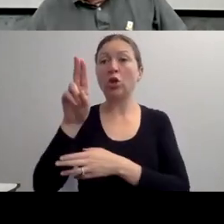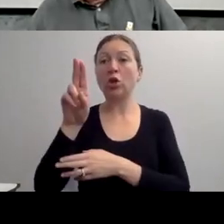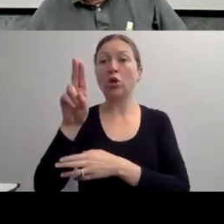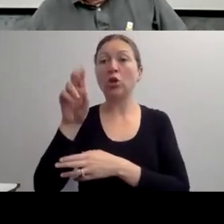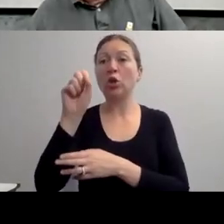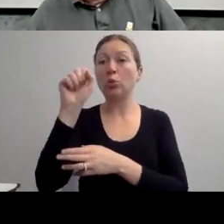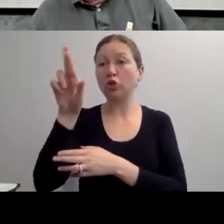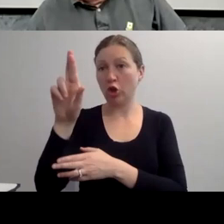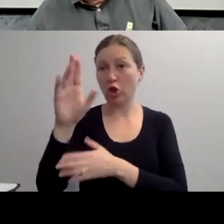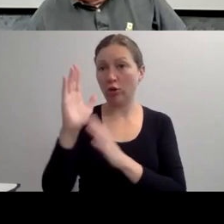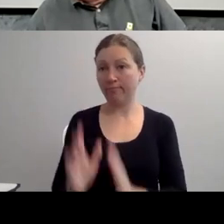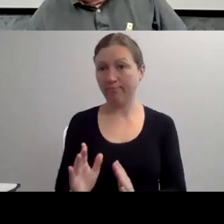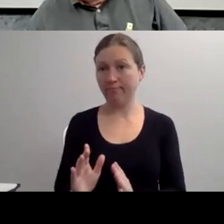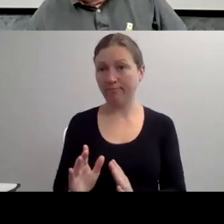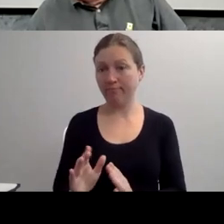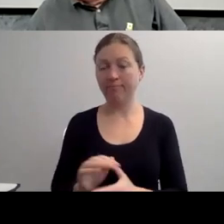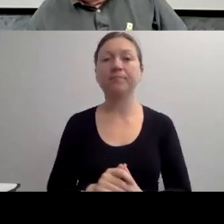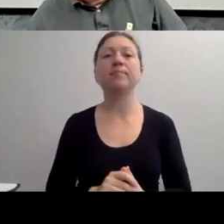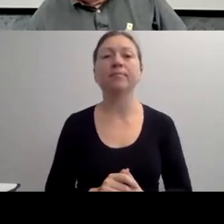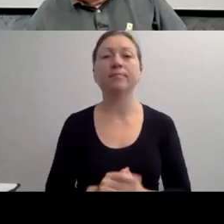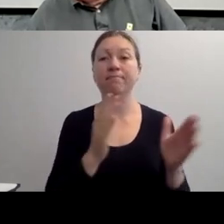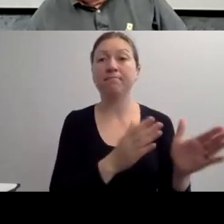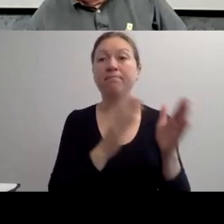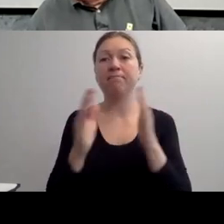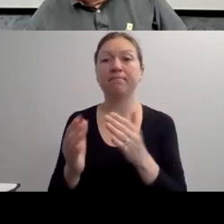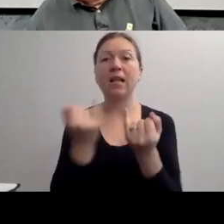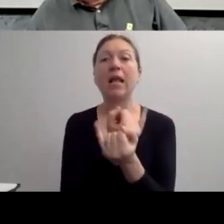SKILLS TRAINING, PEER COUNSELING.